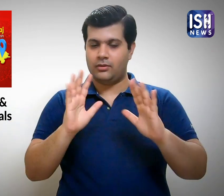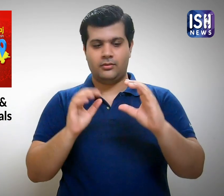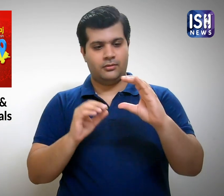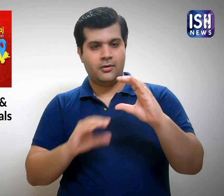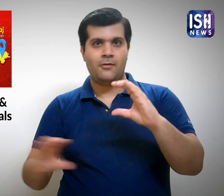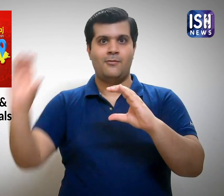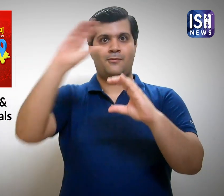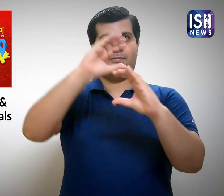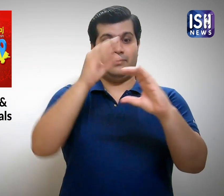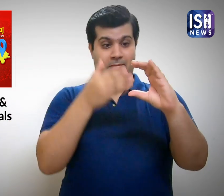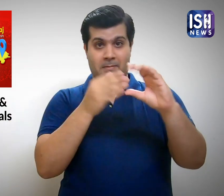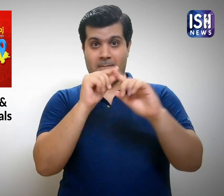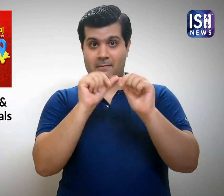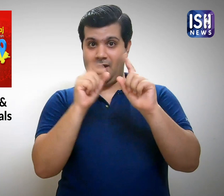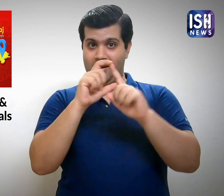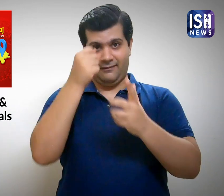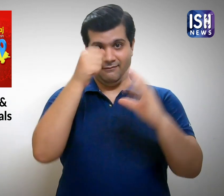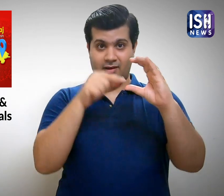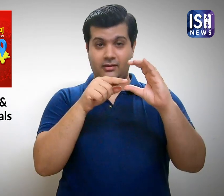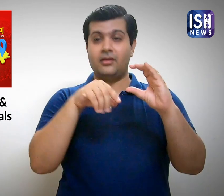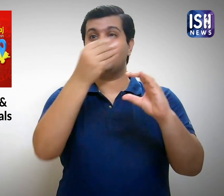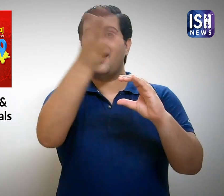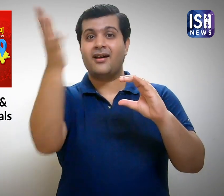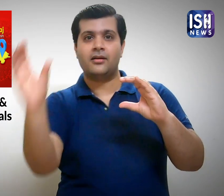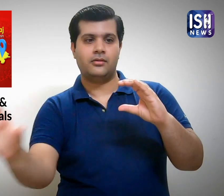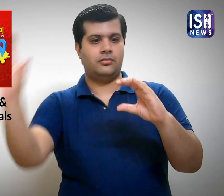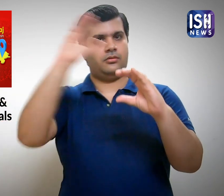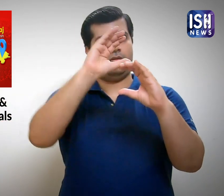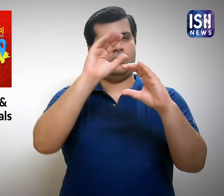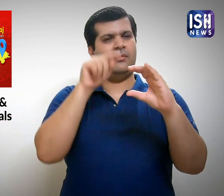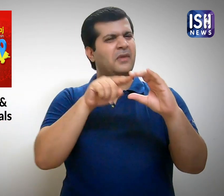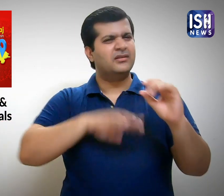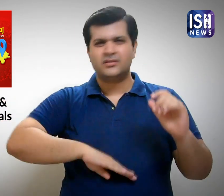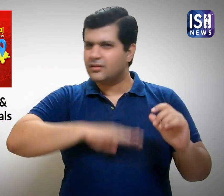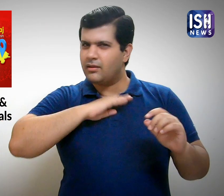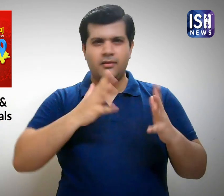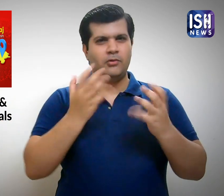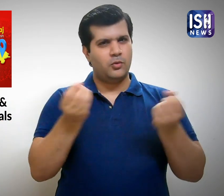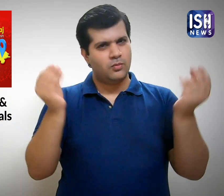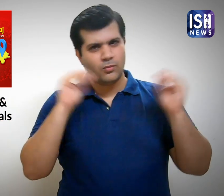PAD's funds and the funds collected were still insufficient.